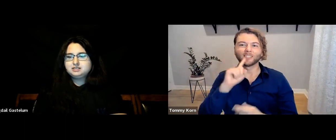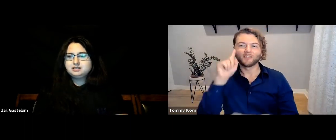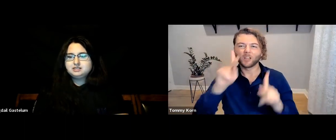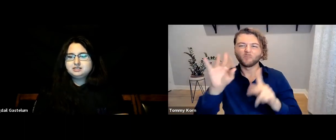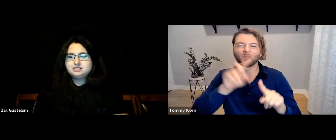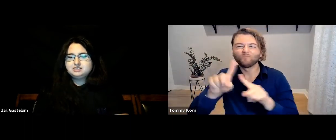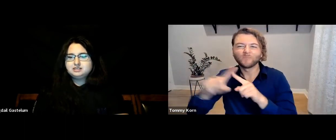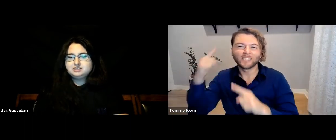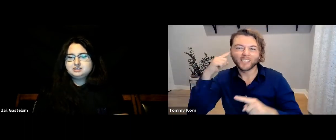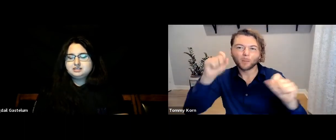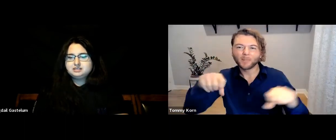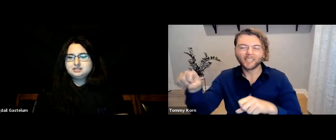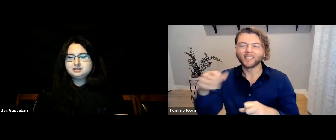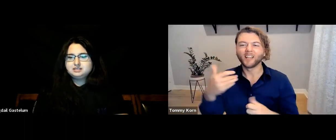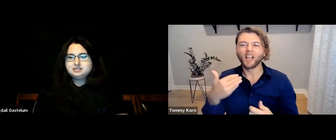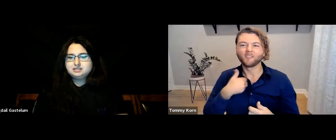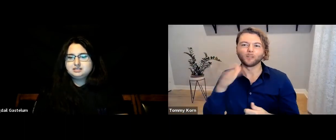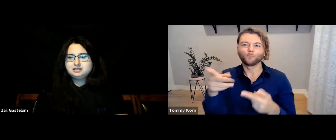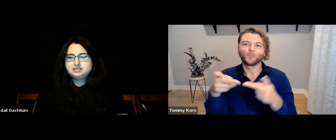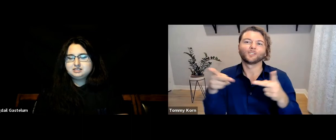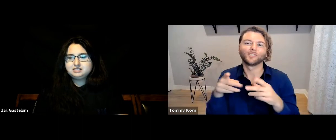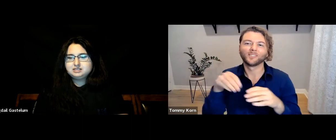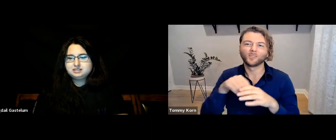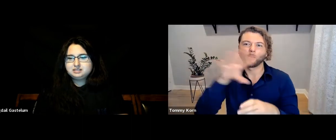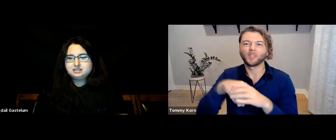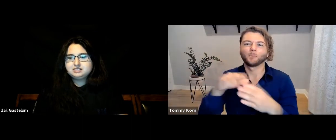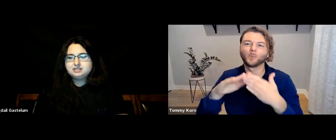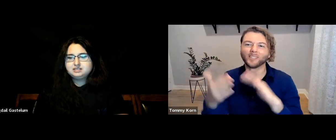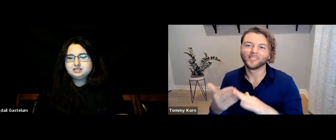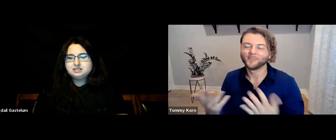all Deaf people with varied hearing abilities will have a place in the Deaf community.